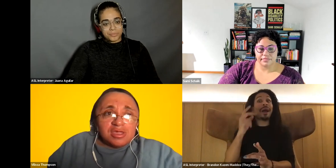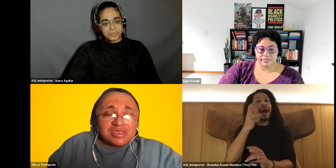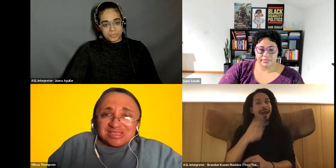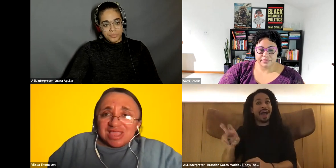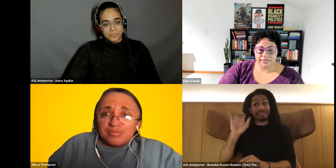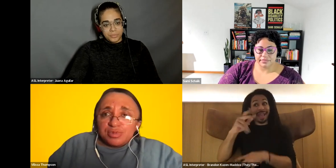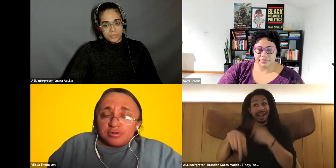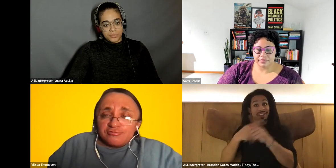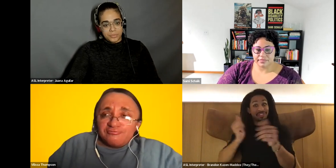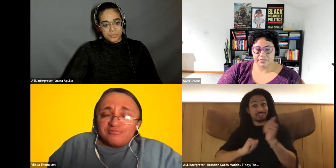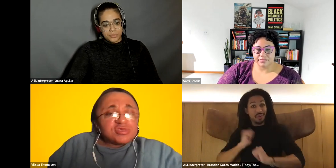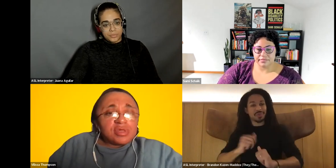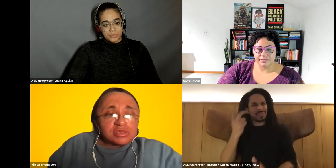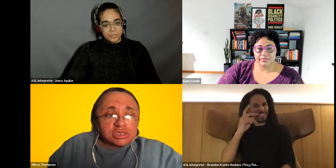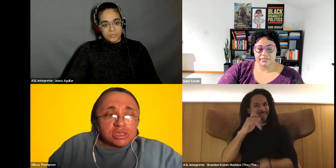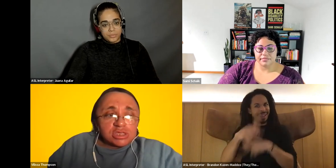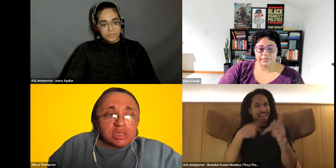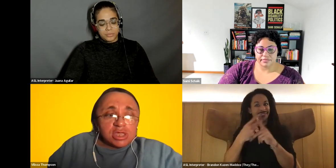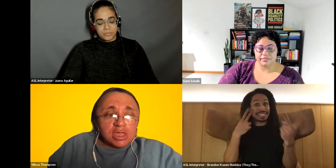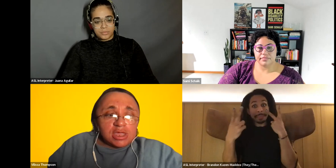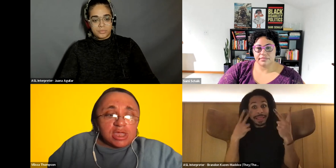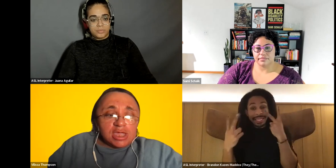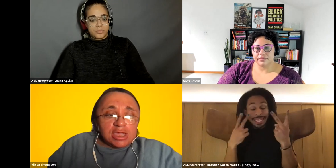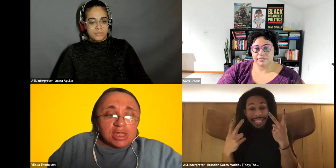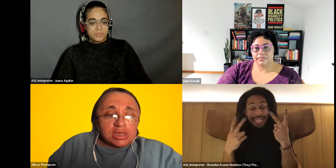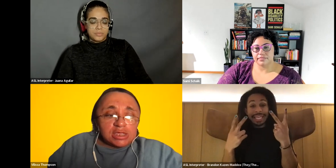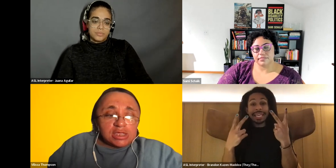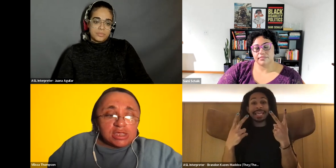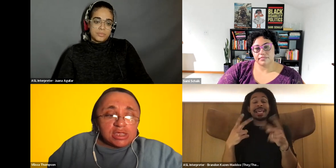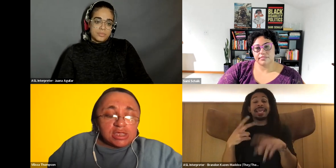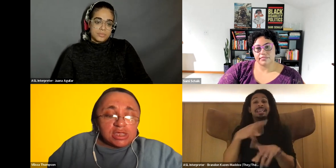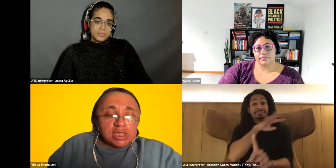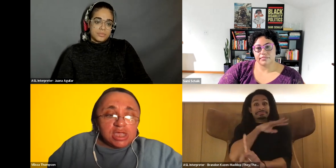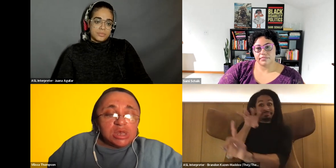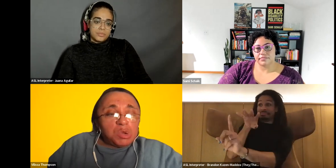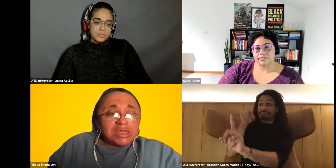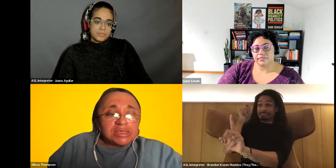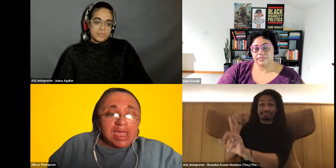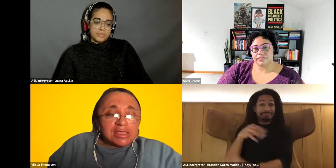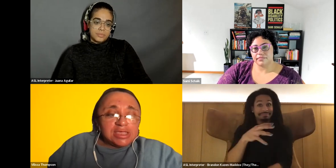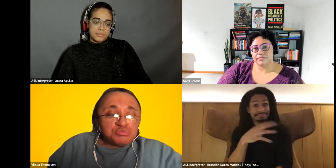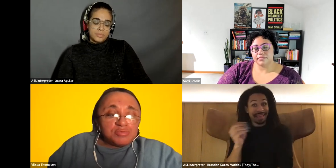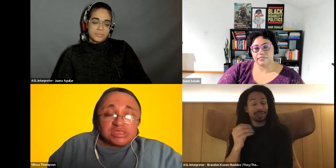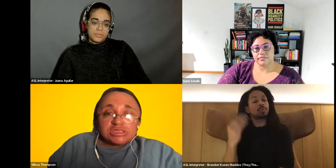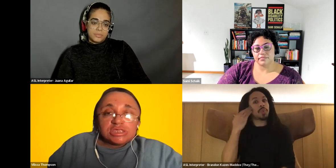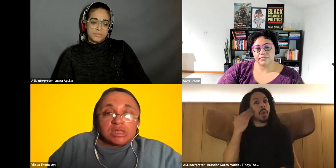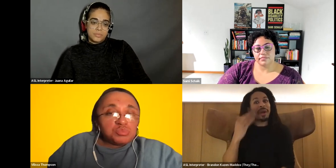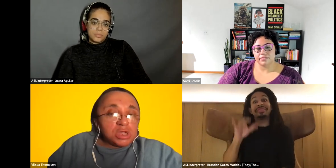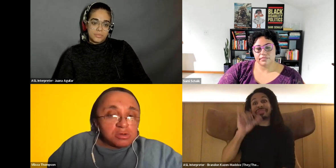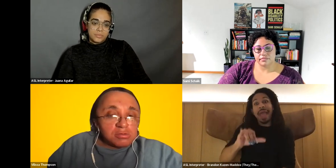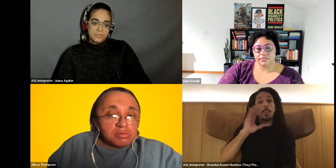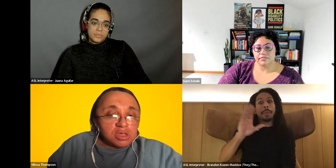Vilissa Thompson: to get that type of visibility. and and knowing that it would be done well.